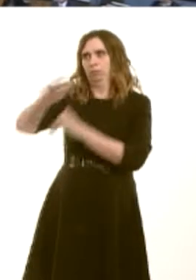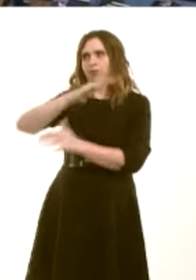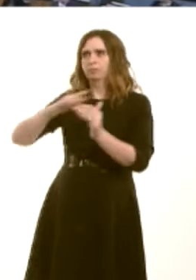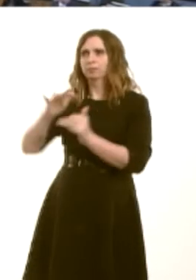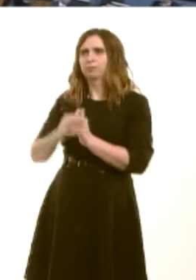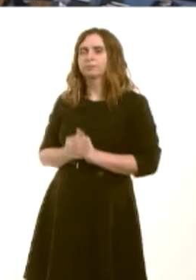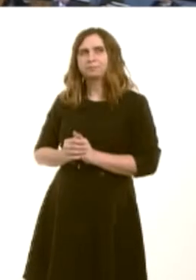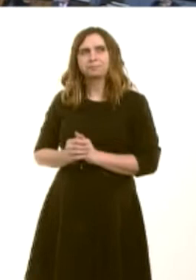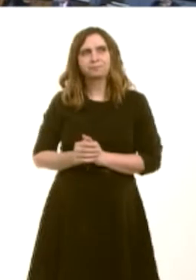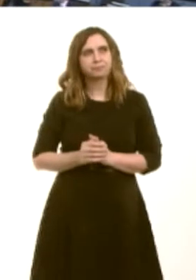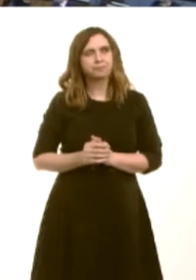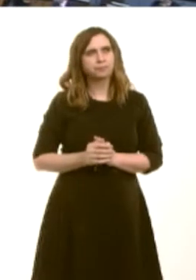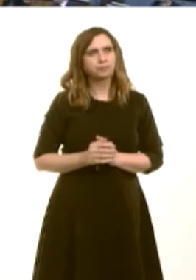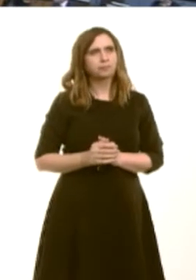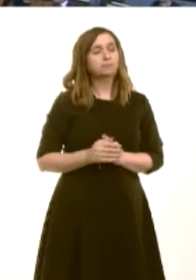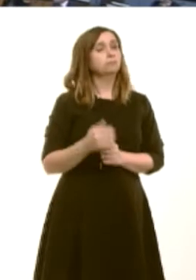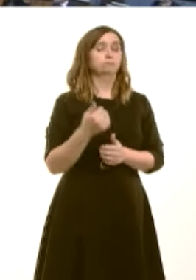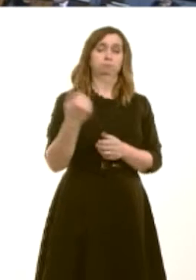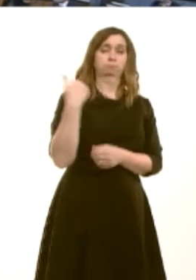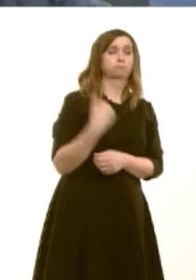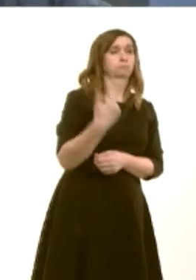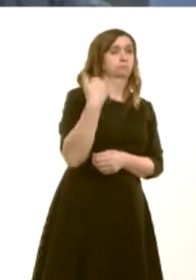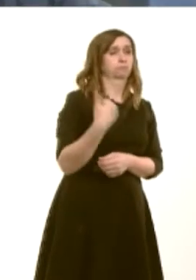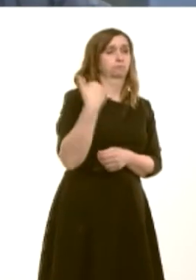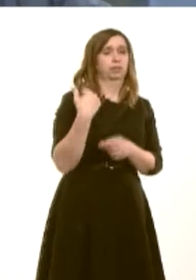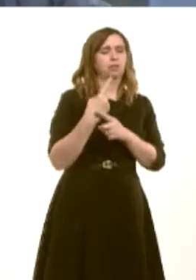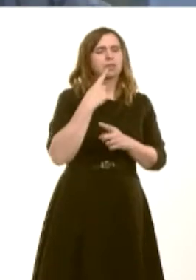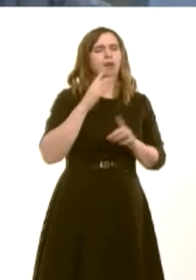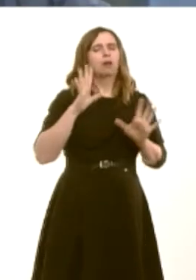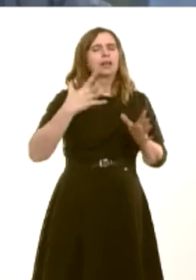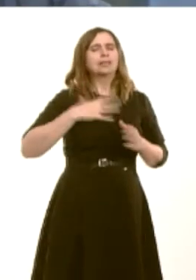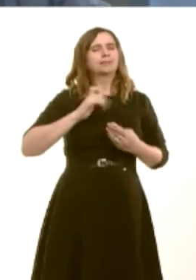things that carers regularly tell me is that they occasionally need some respite from their